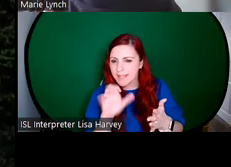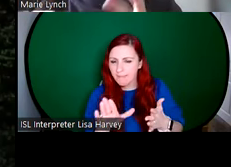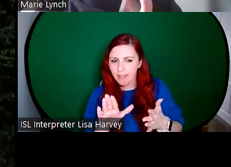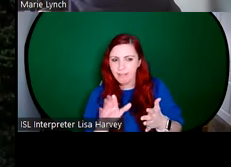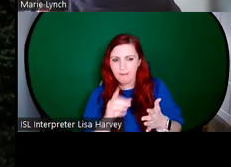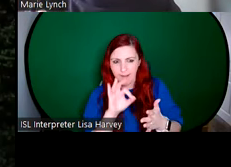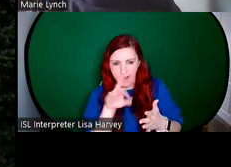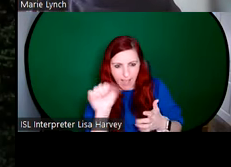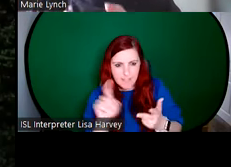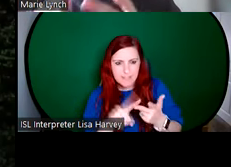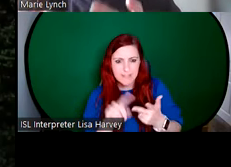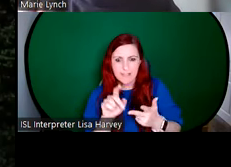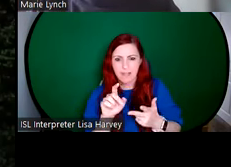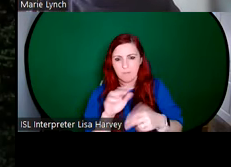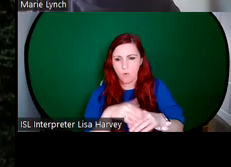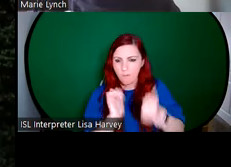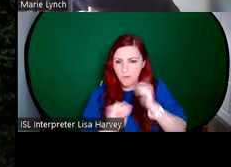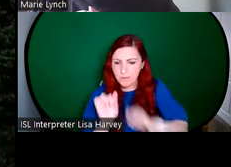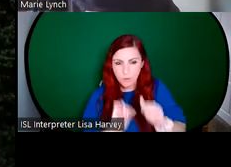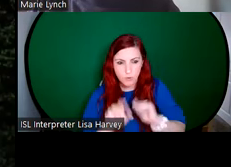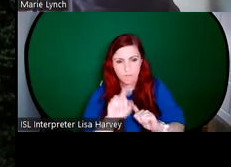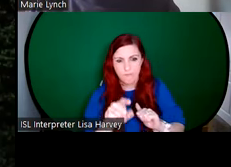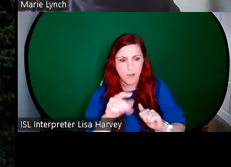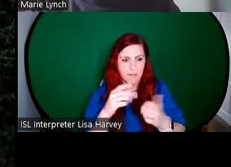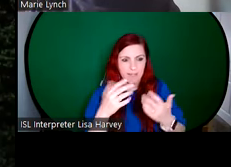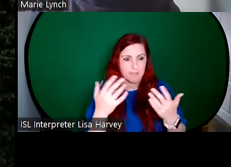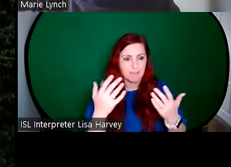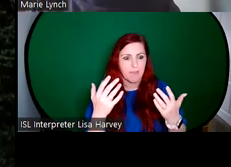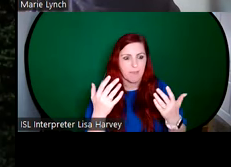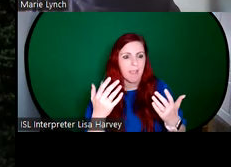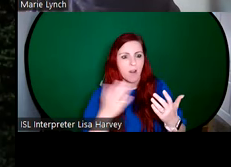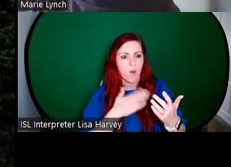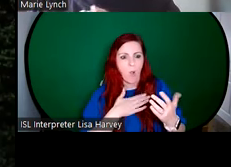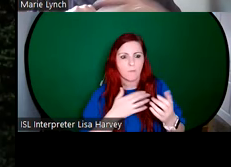in the religious expressionism of George Rouault, for example. And this is